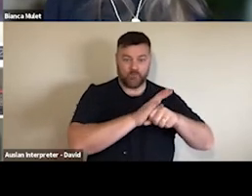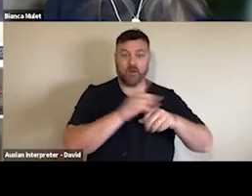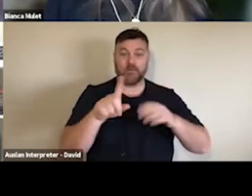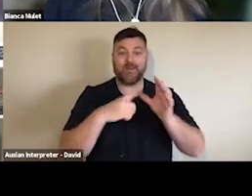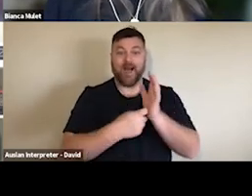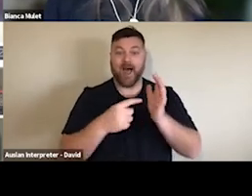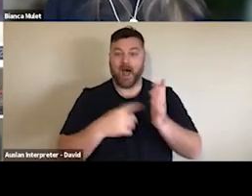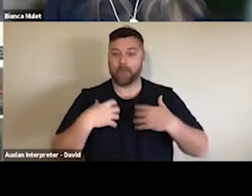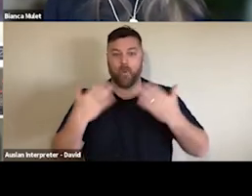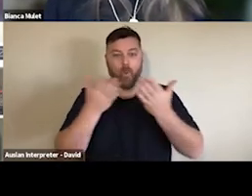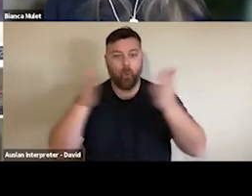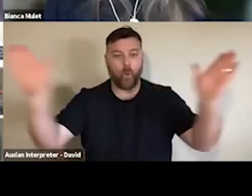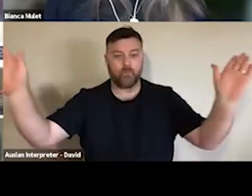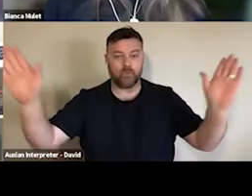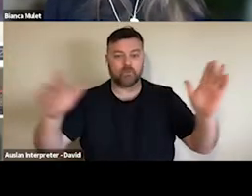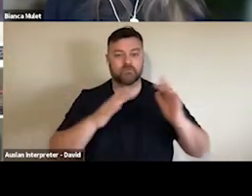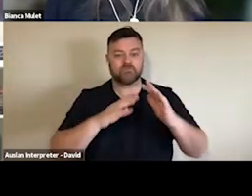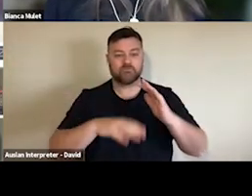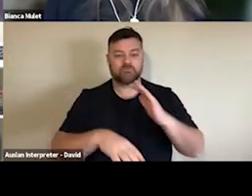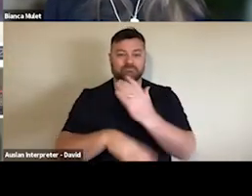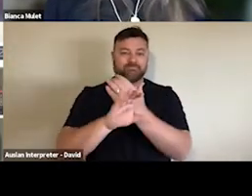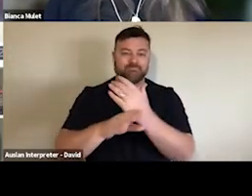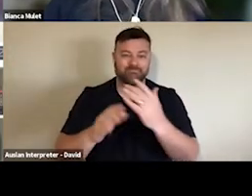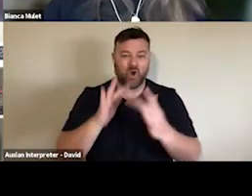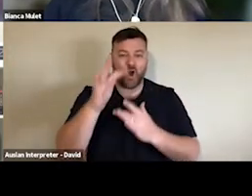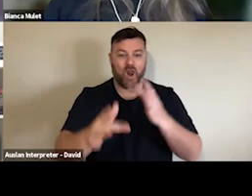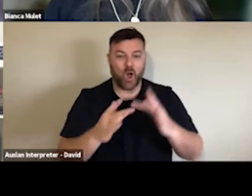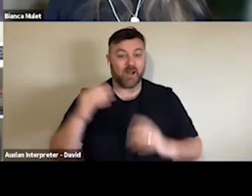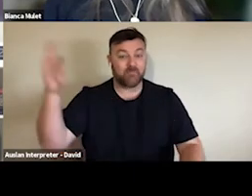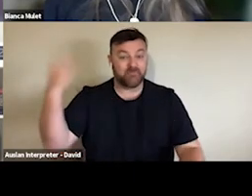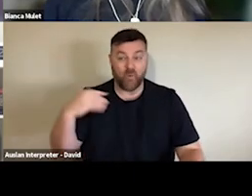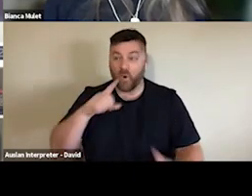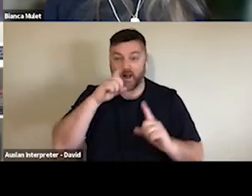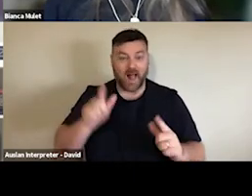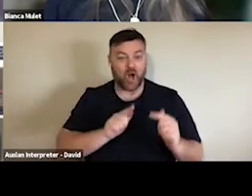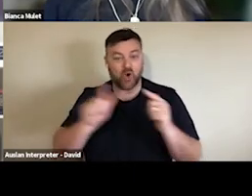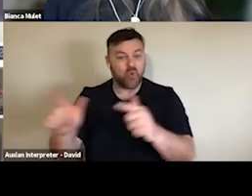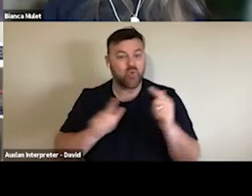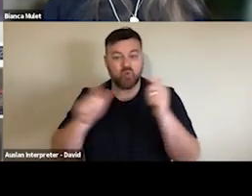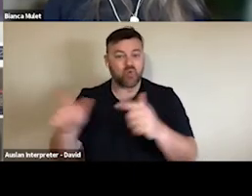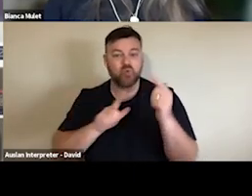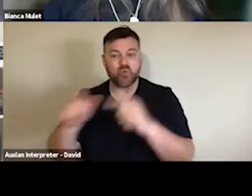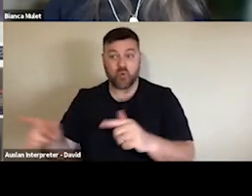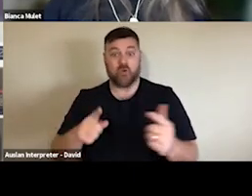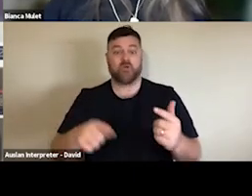Thank you for that prize. But Alan, I know you've been doing some extra work in terms of digital in the US, including